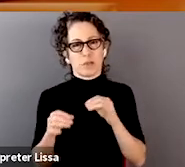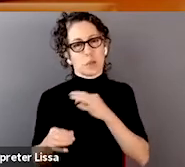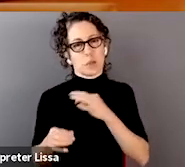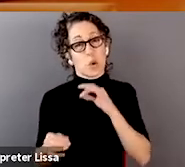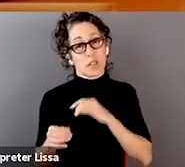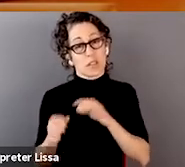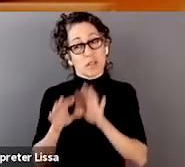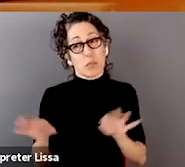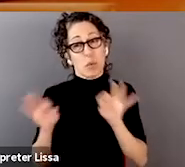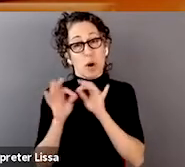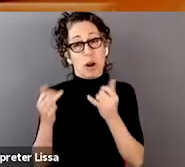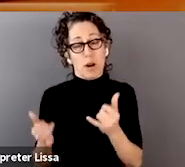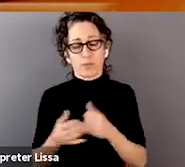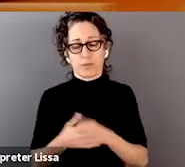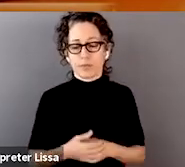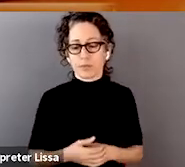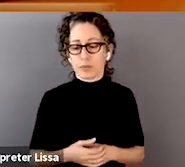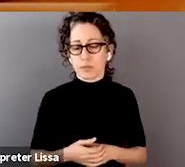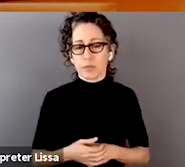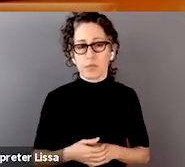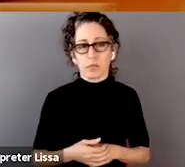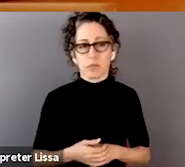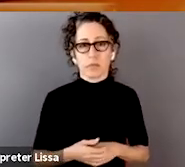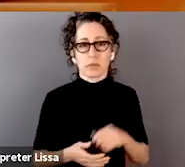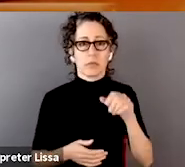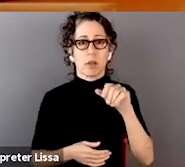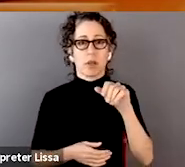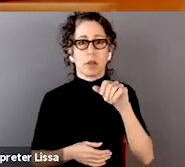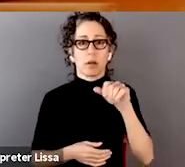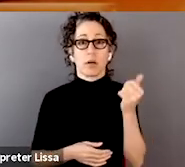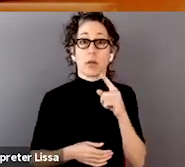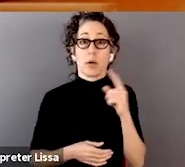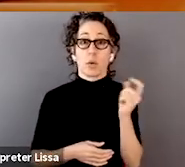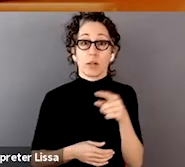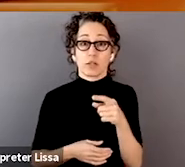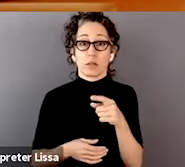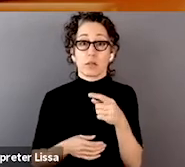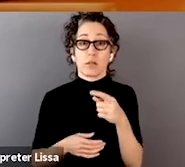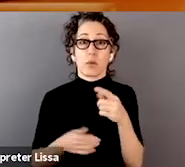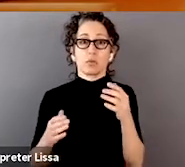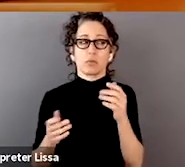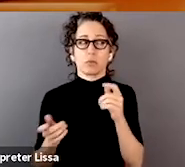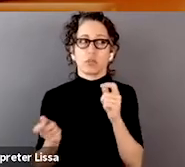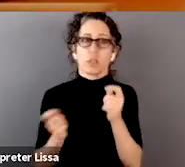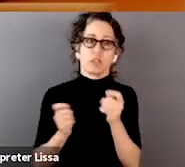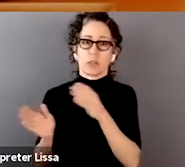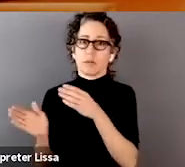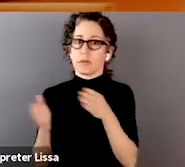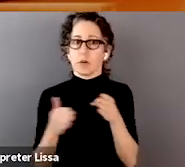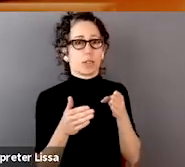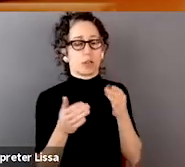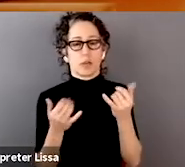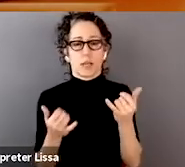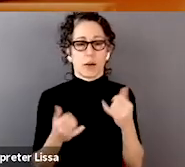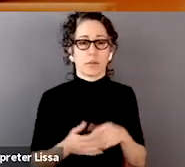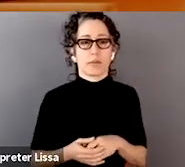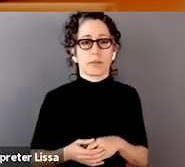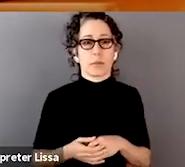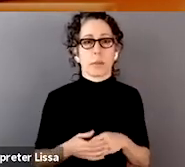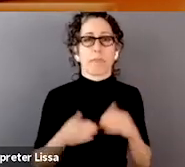So another question that's come in, shifting gears again a little bit, is a little bit more career focused.